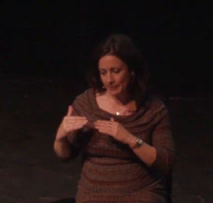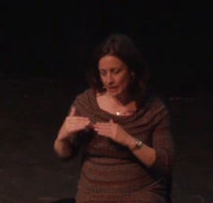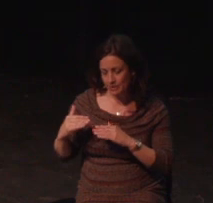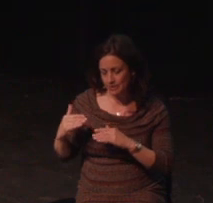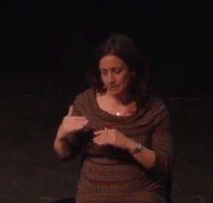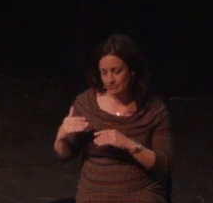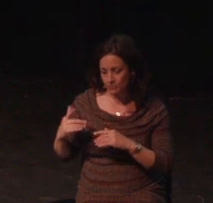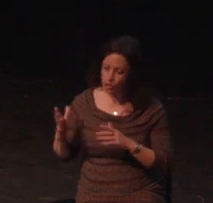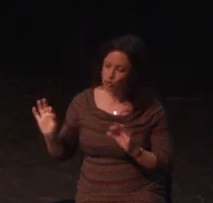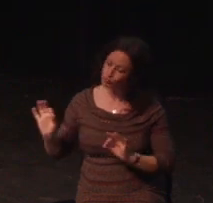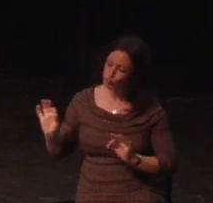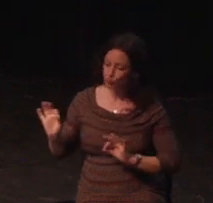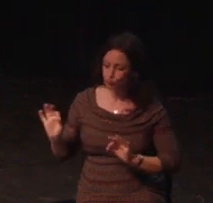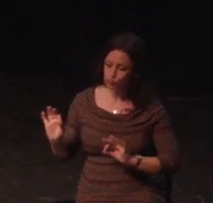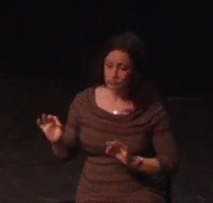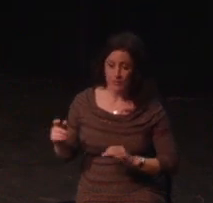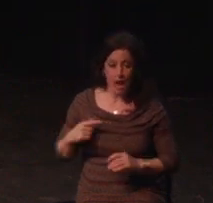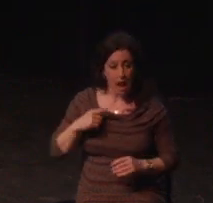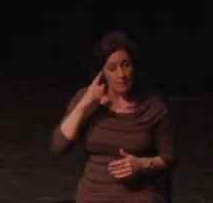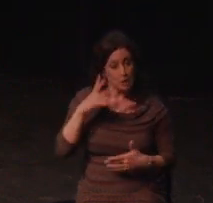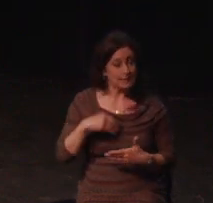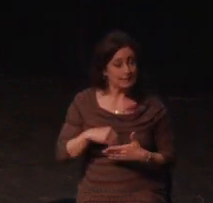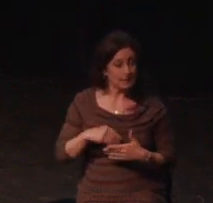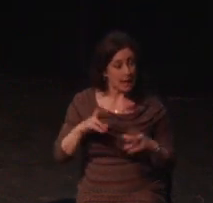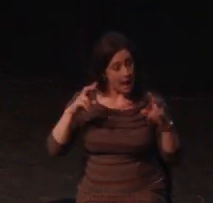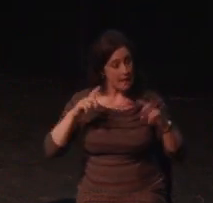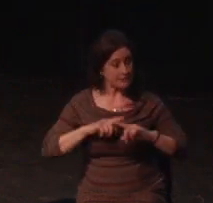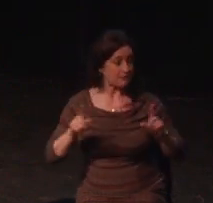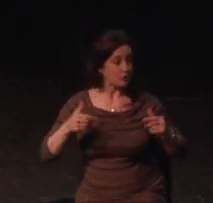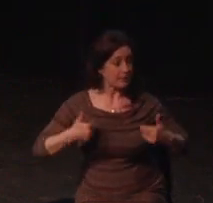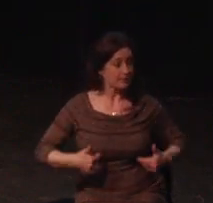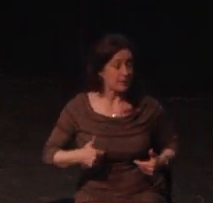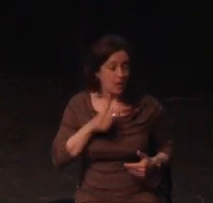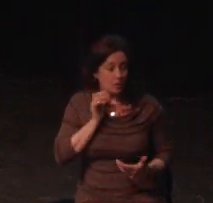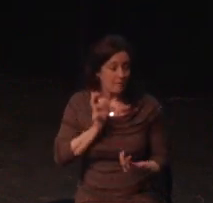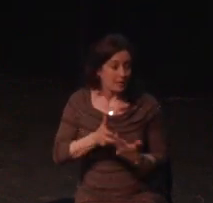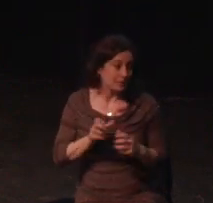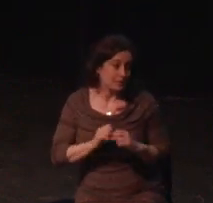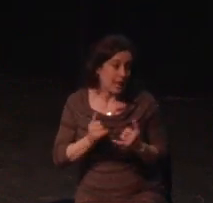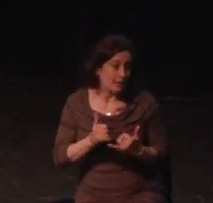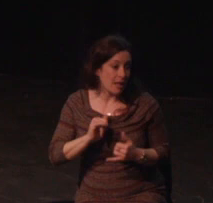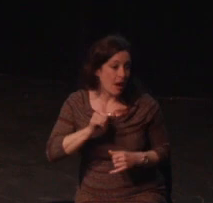I hope I and my fellow gamers have added a little fuel keep your fire bright.